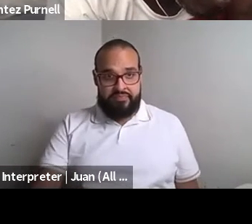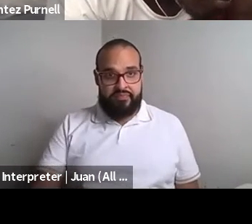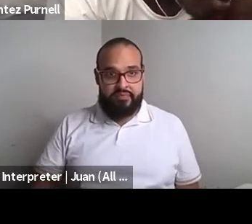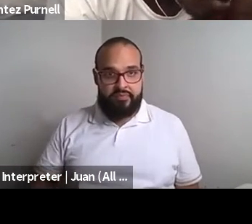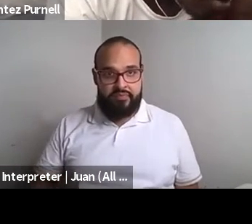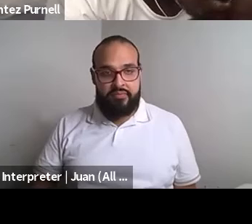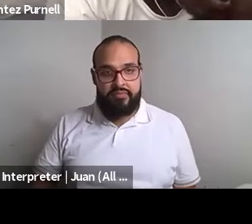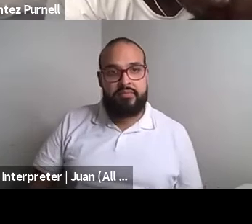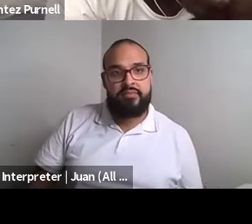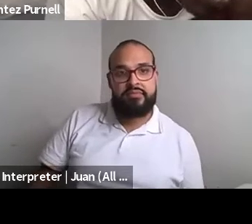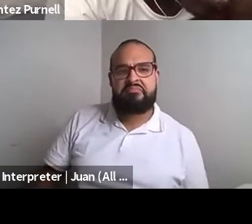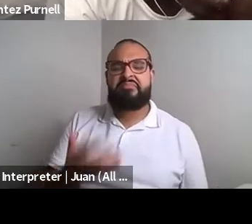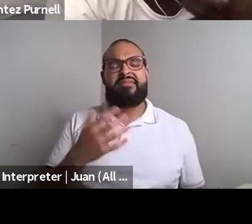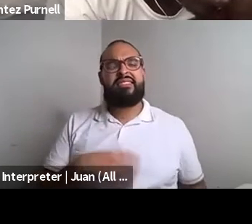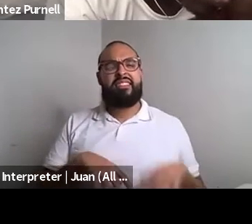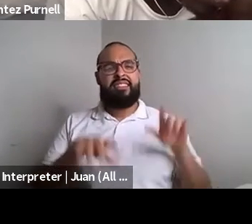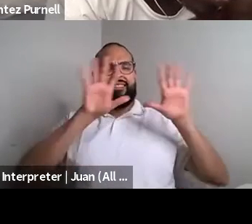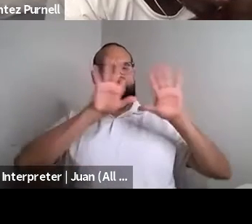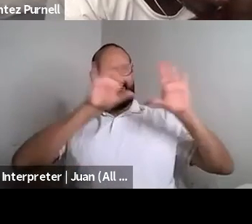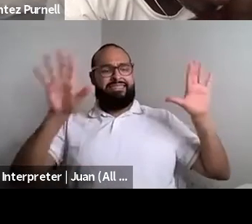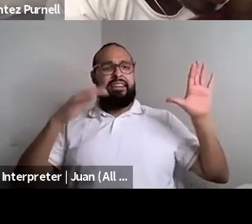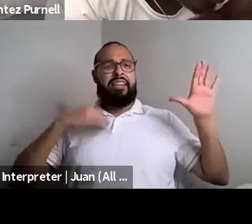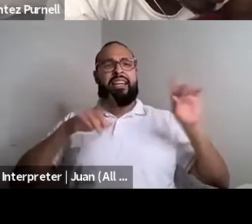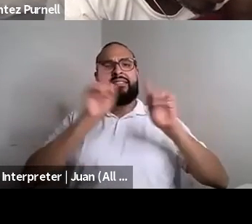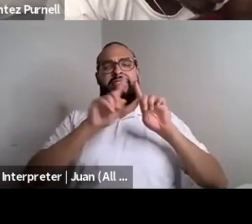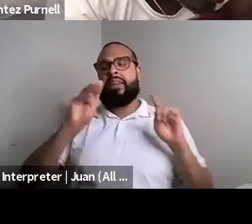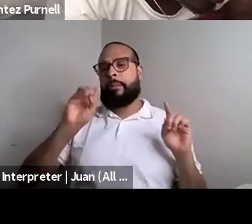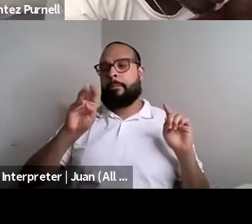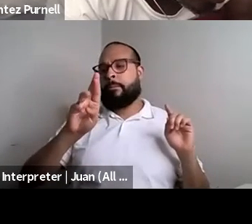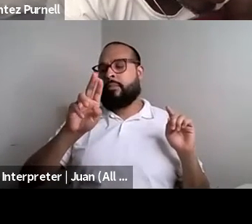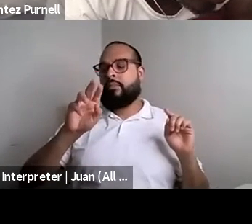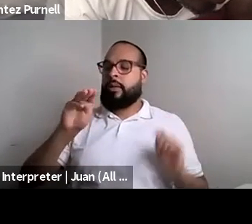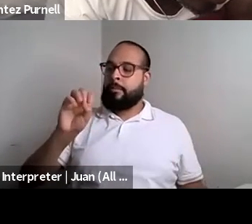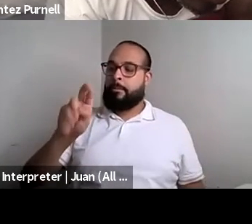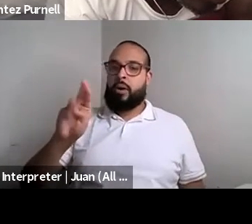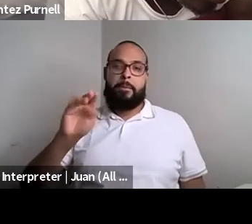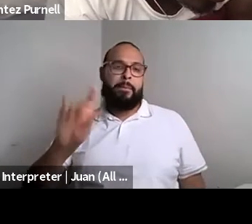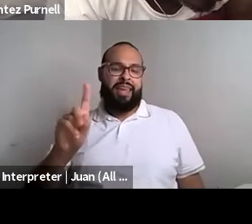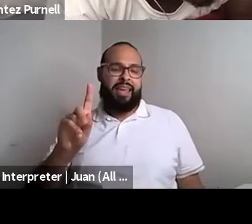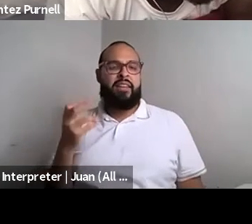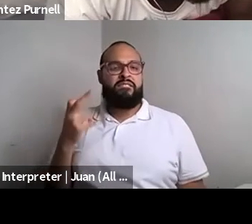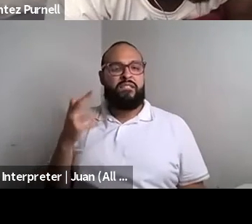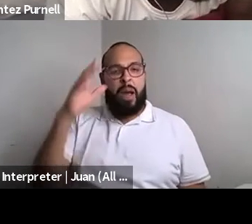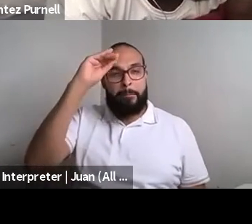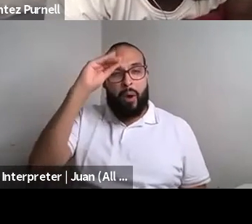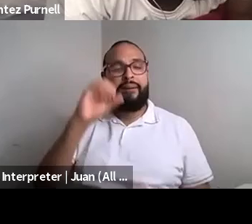Randa Jarrar she/they: It has like a bunch of like mermaid fuck boy ads. Randa Jarrar she/they: And like wedding announcements between